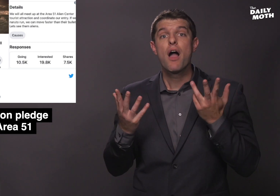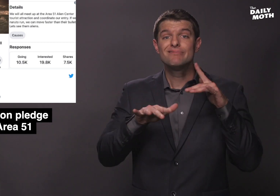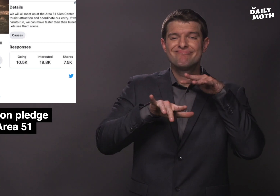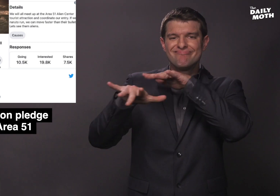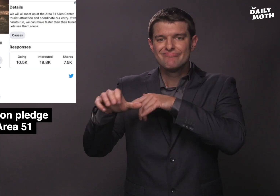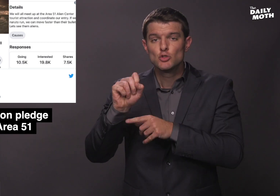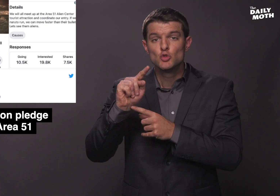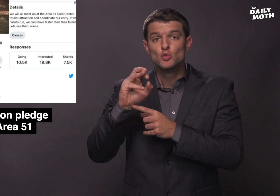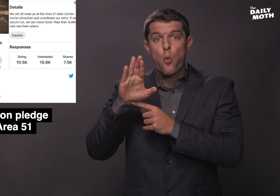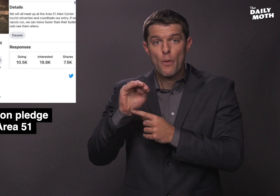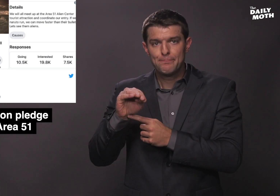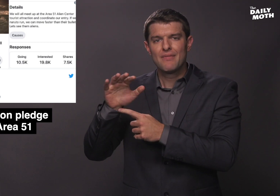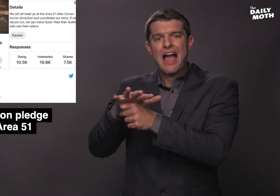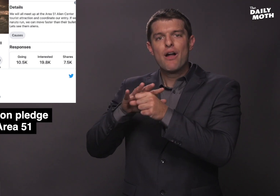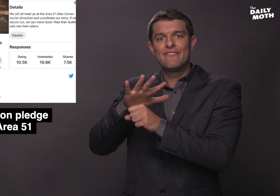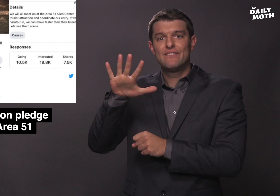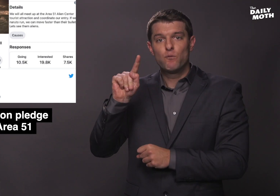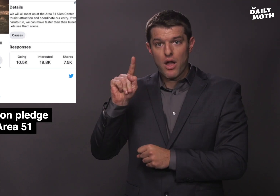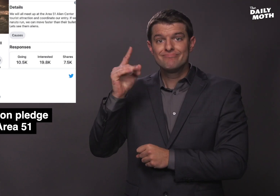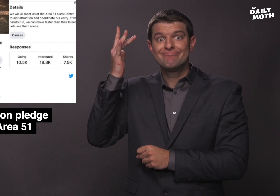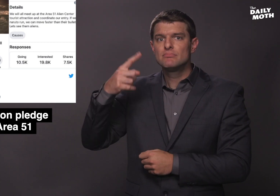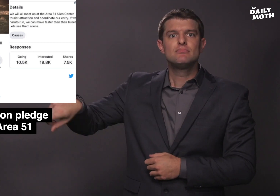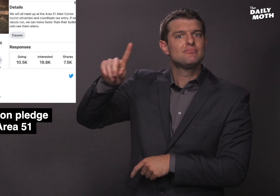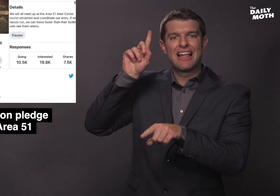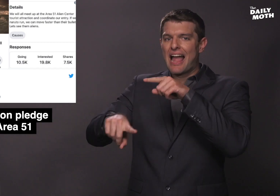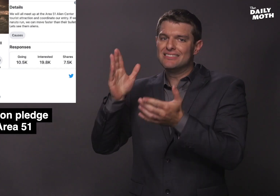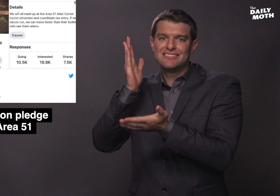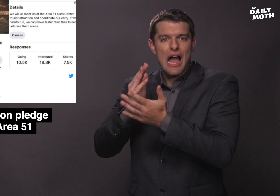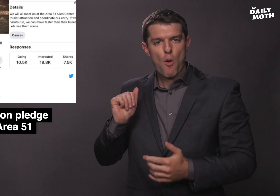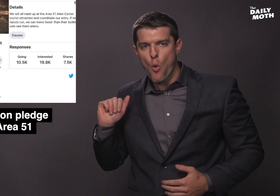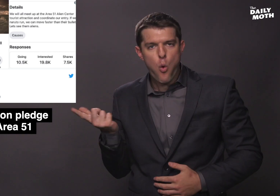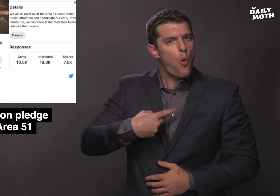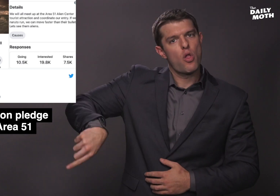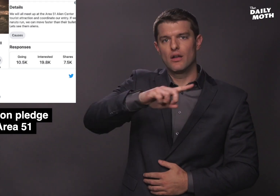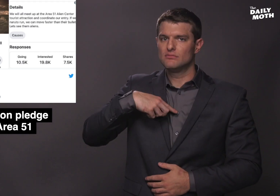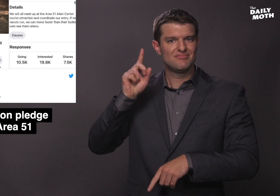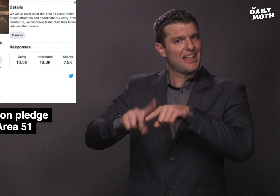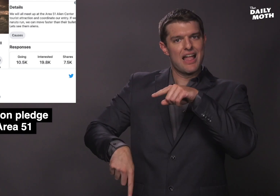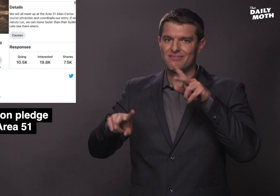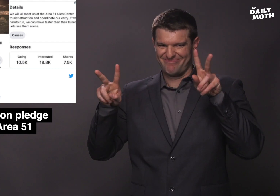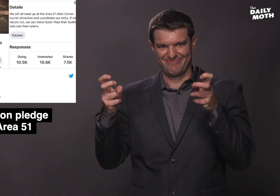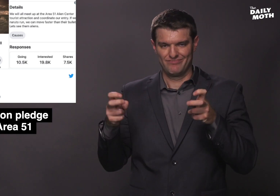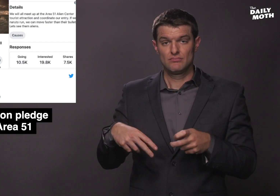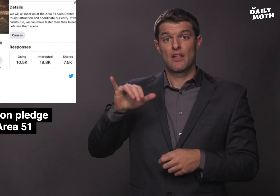"Storm Area 51. They Can't Stop All of Us"